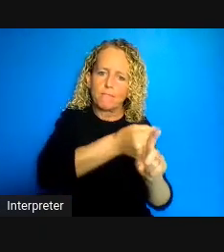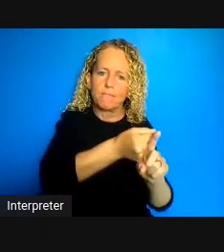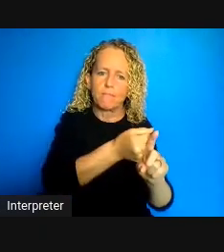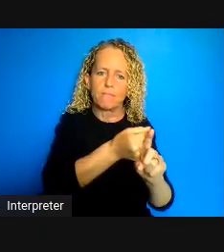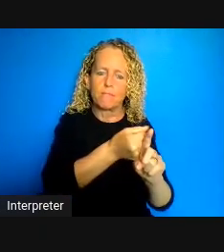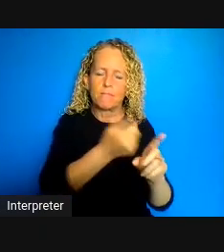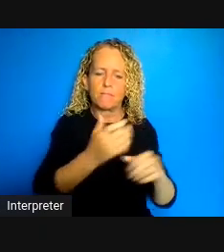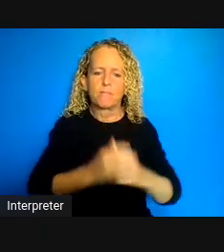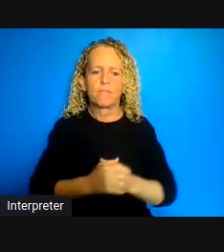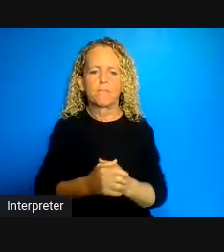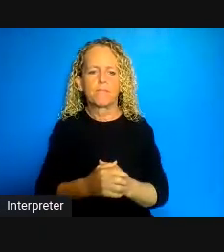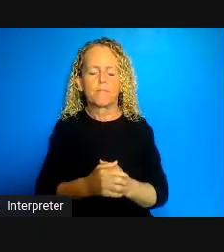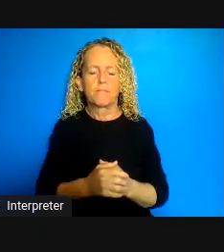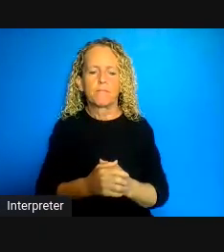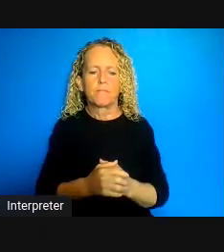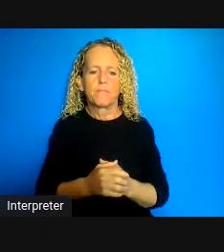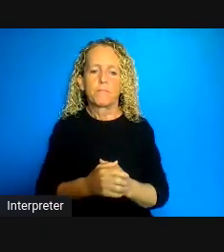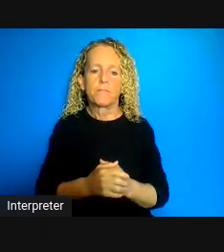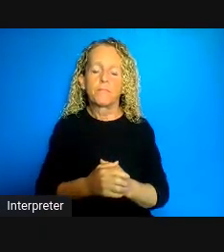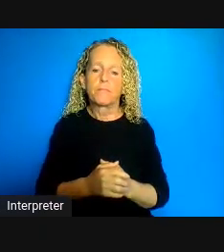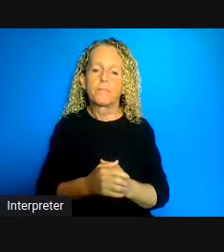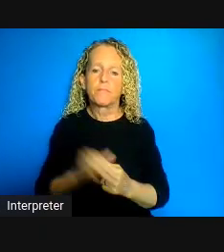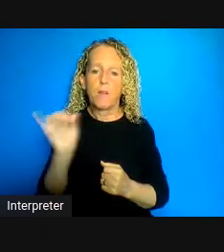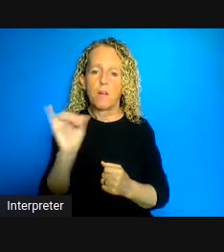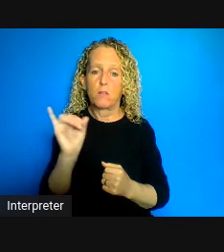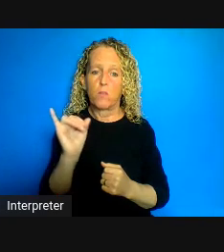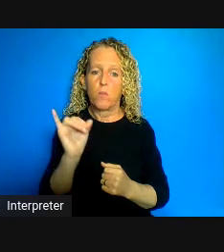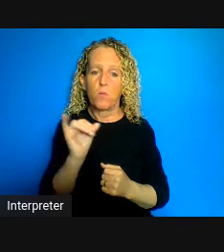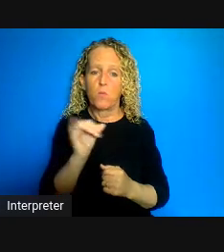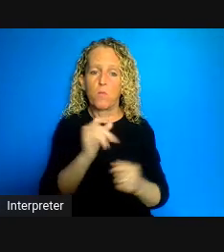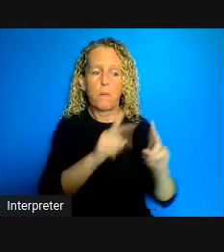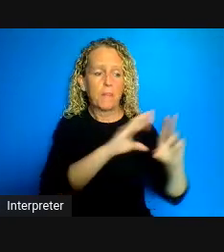these people and the fact that the responses have not measured up to the